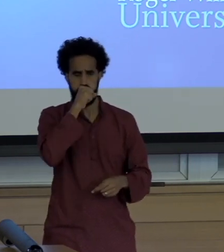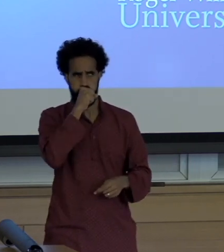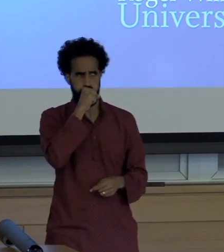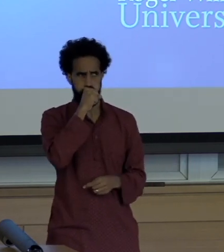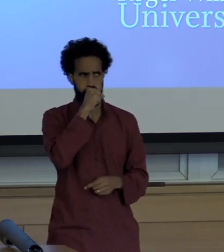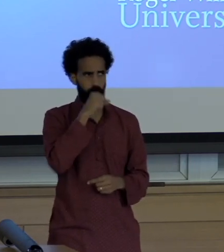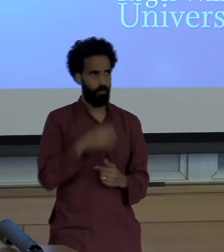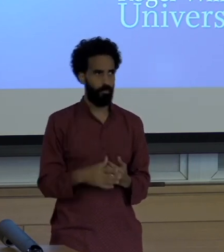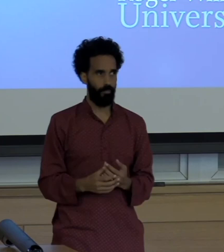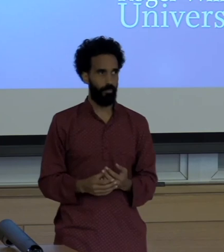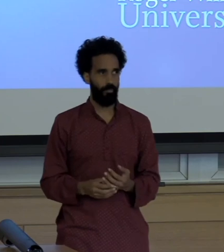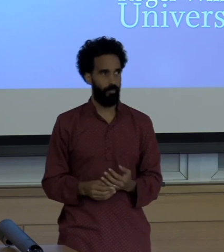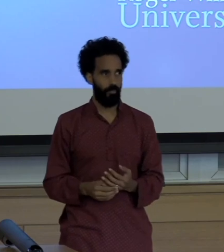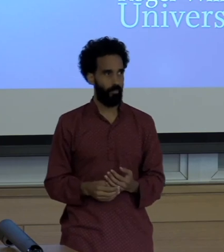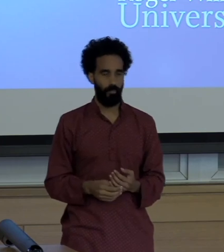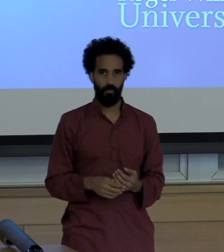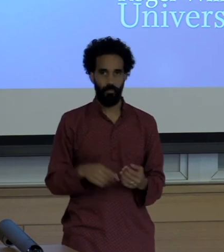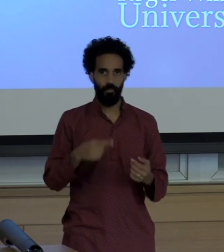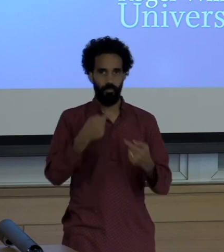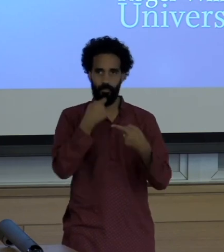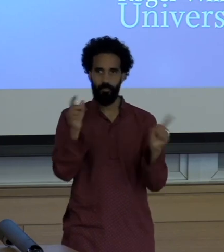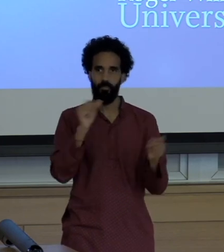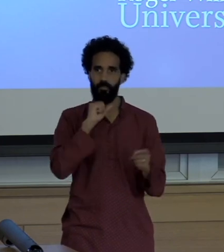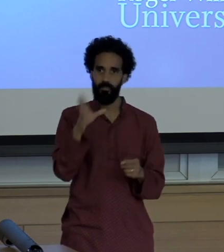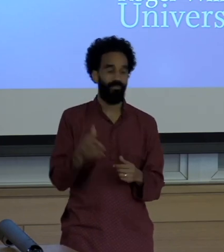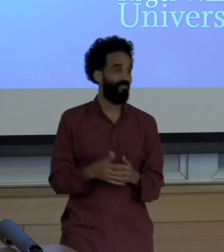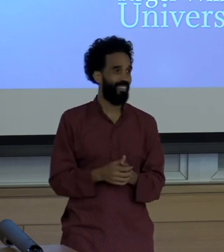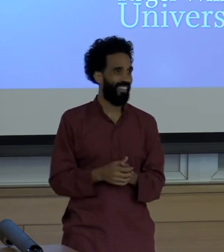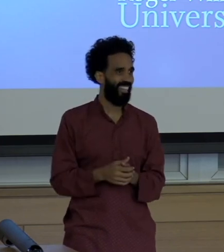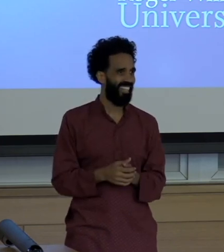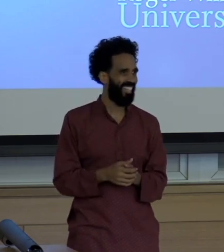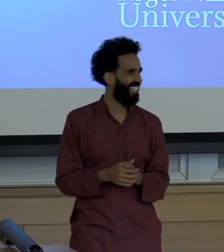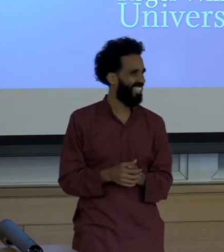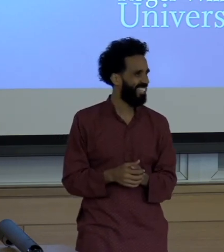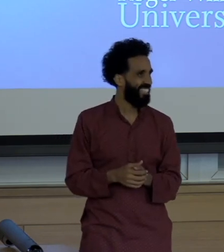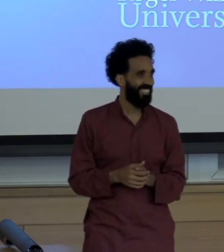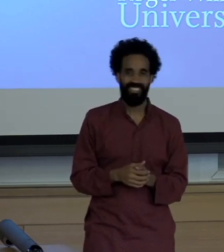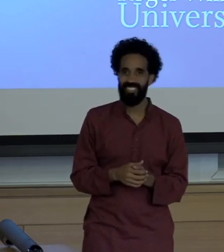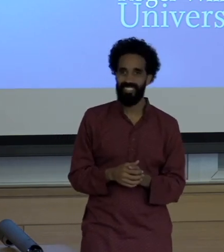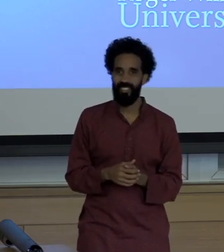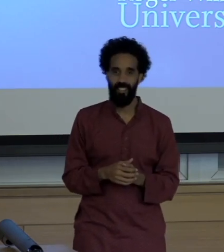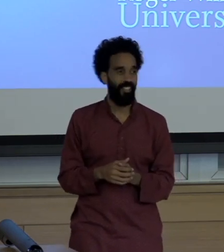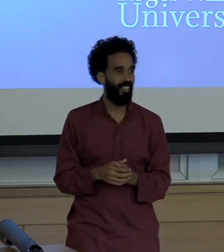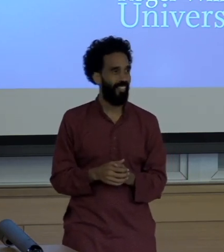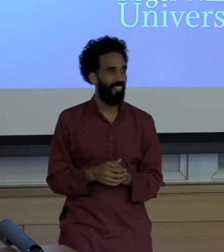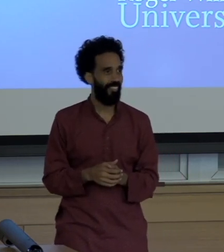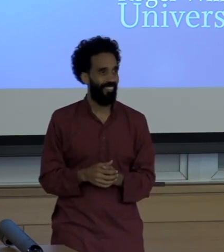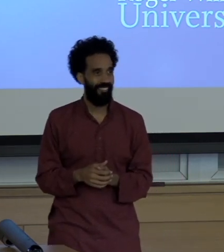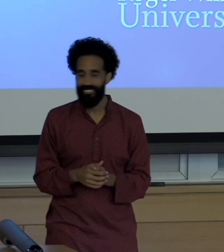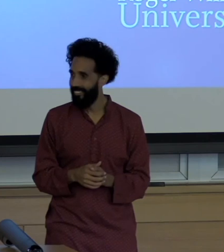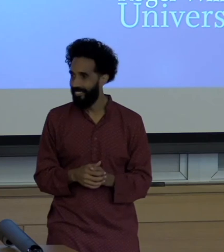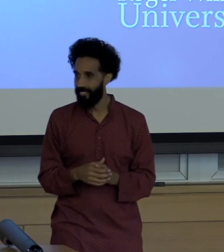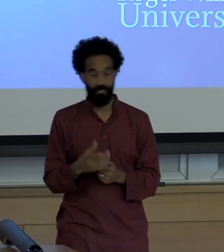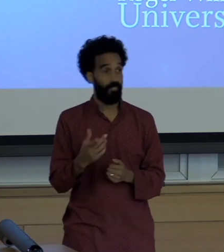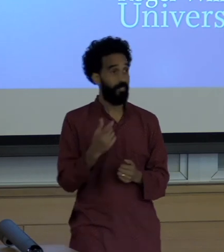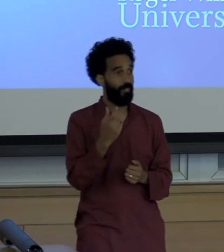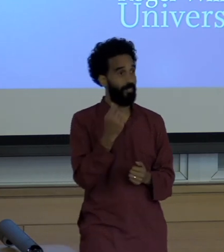All right, there you go time for one more question Not only that but I mean, of course, you know, there's the breaking news